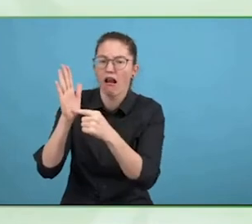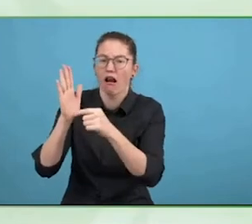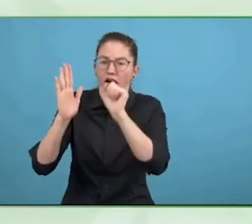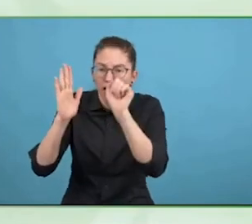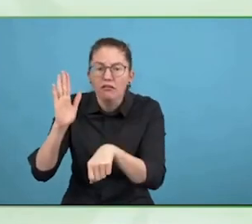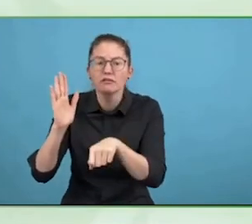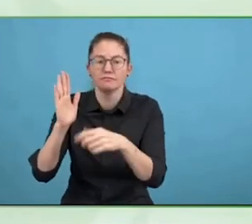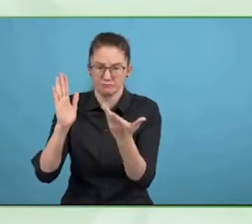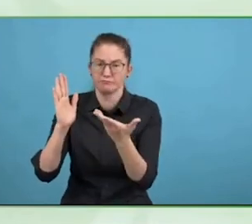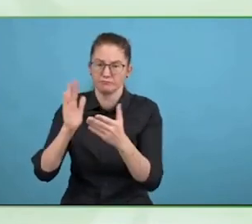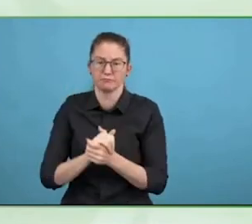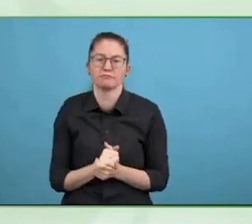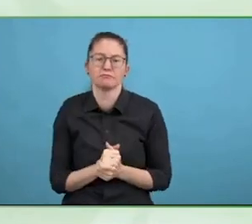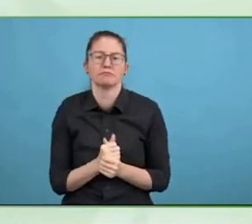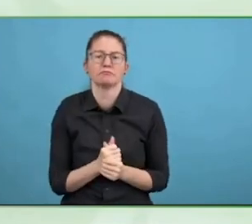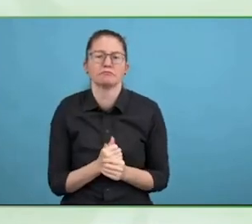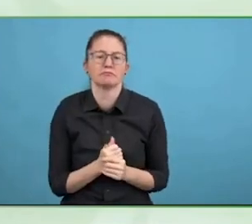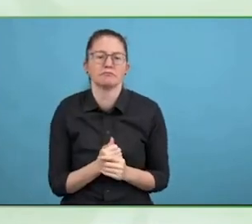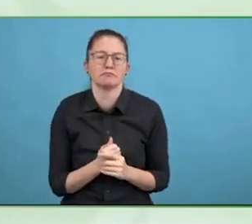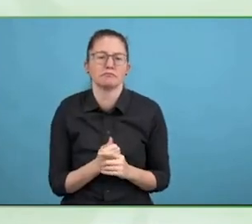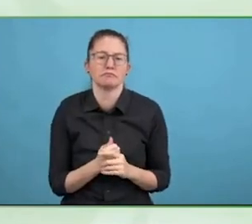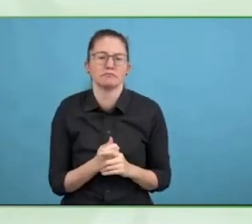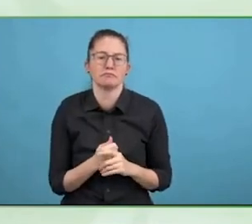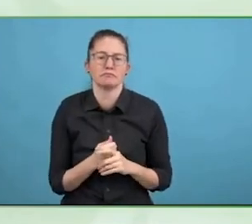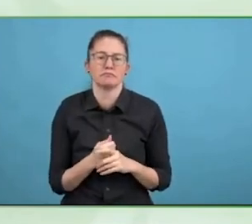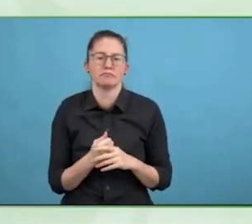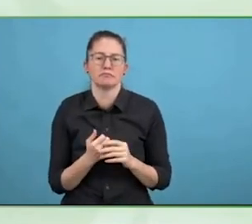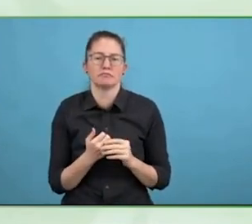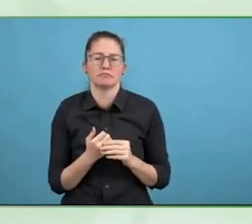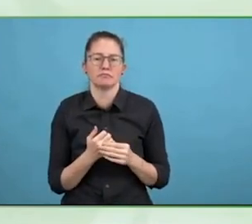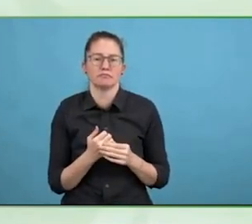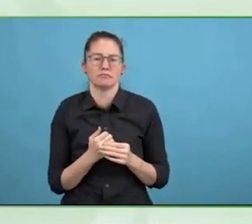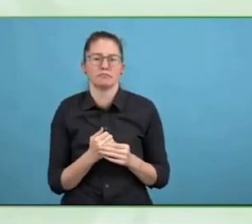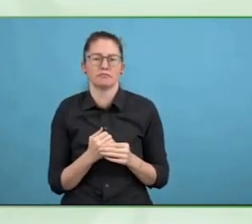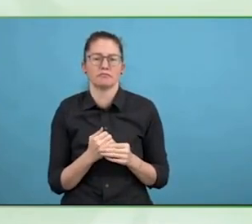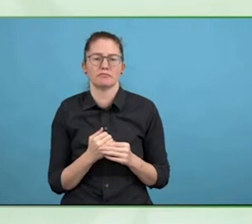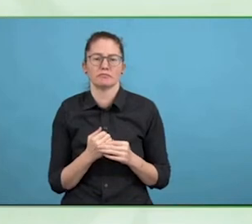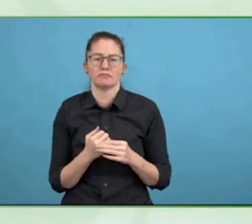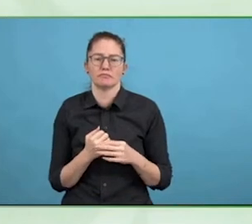What if the state is not facilitating or not providing?